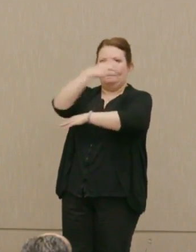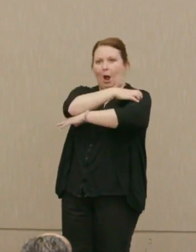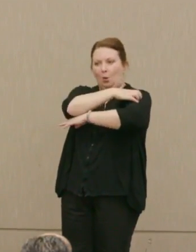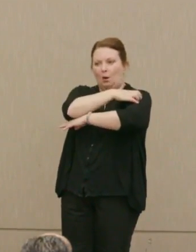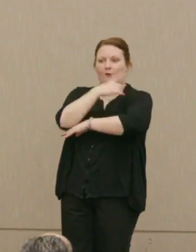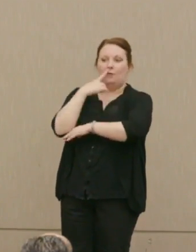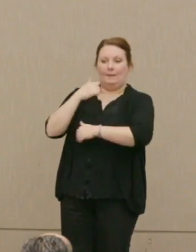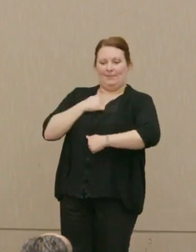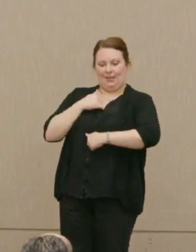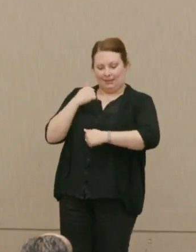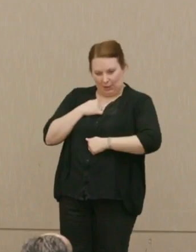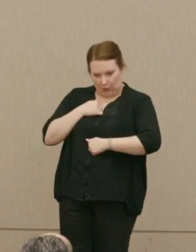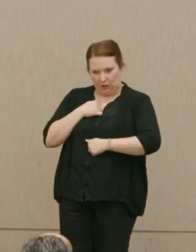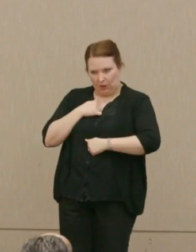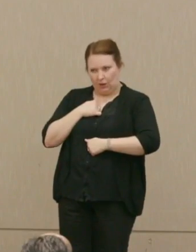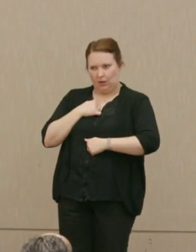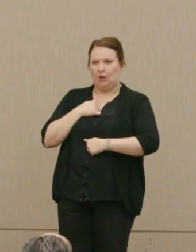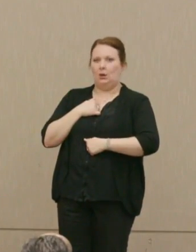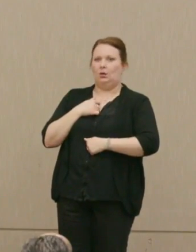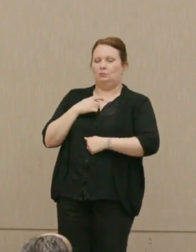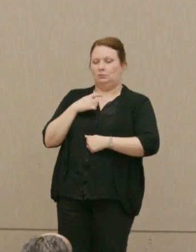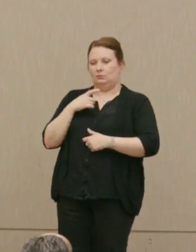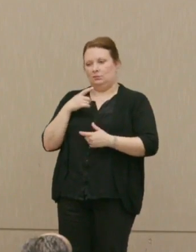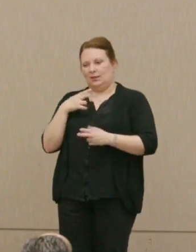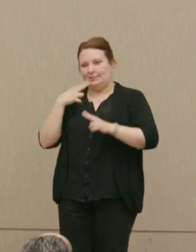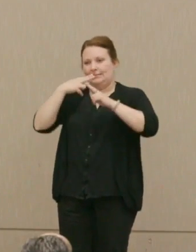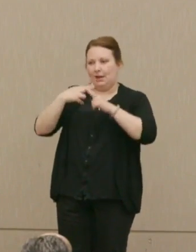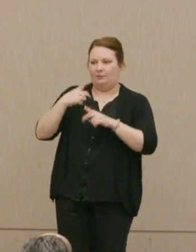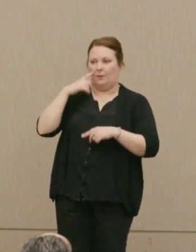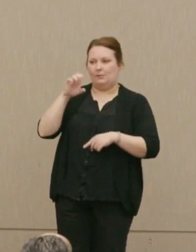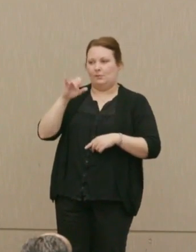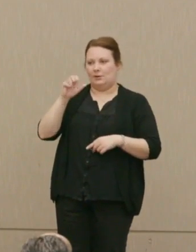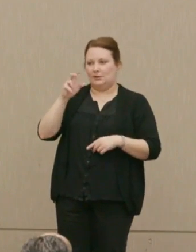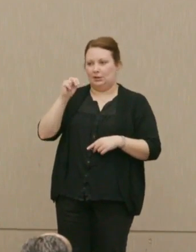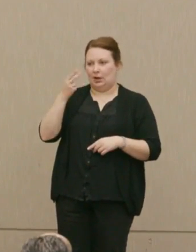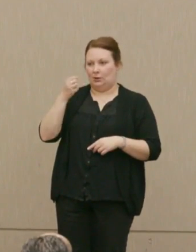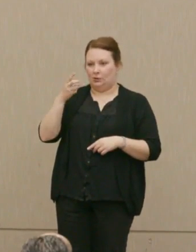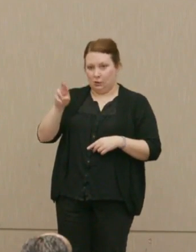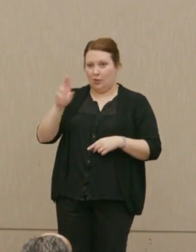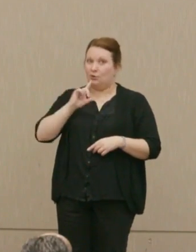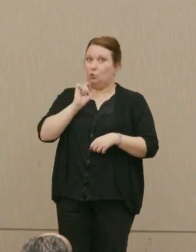of the military industrial complex, named by Eisenhower, which is very much a reality,